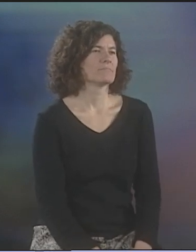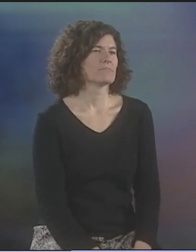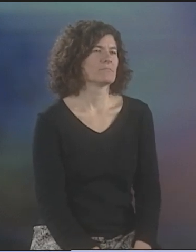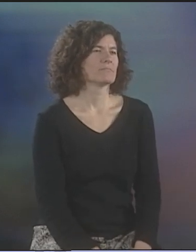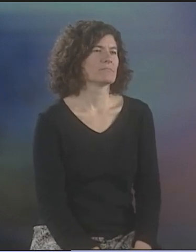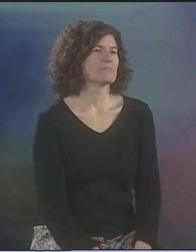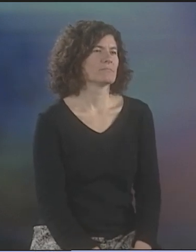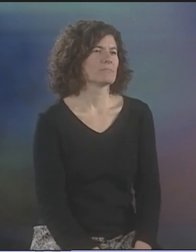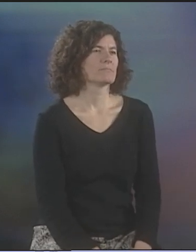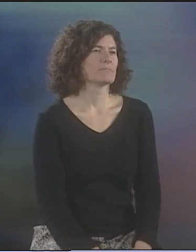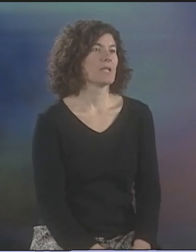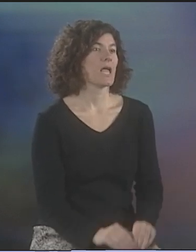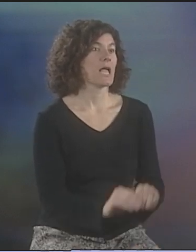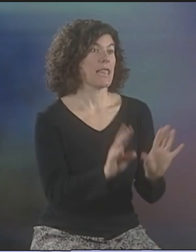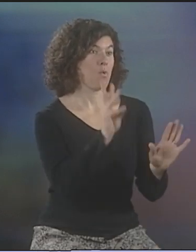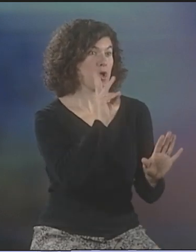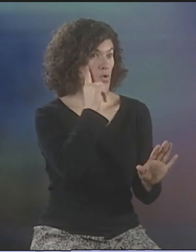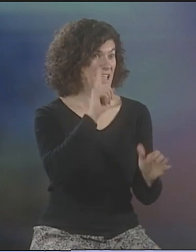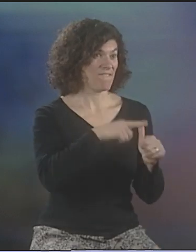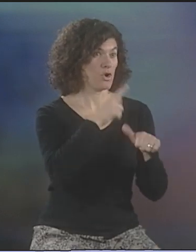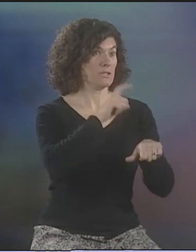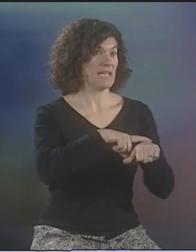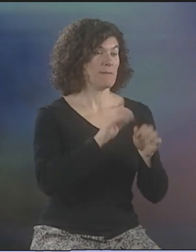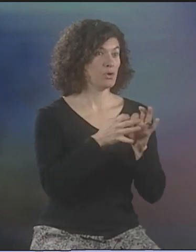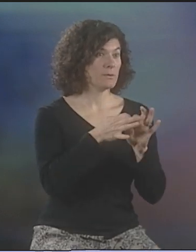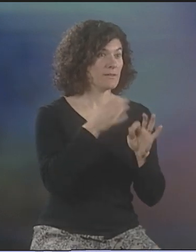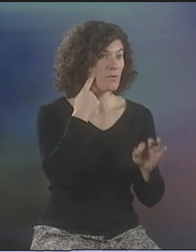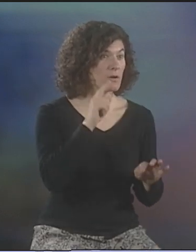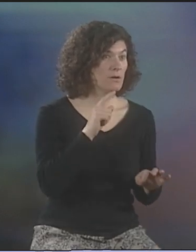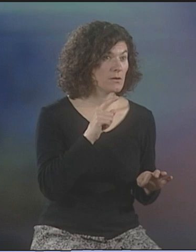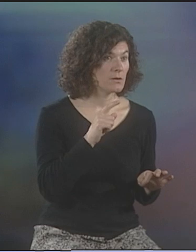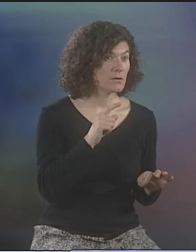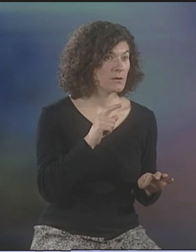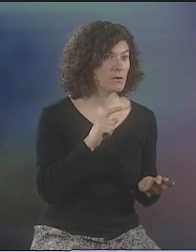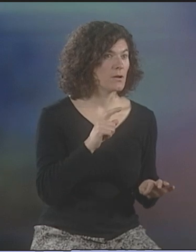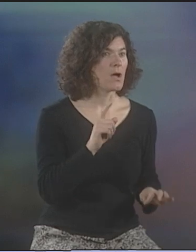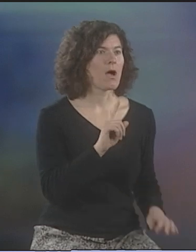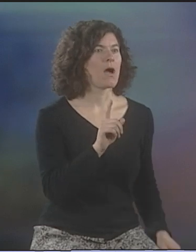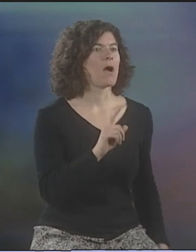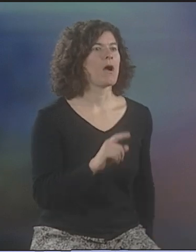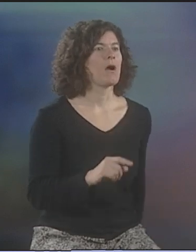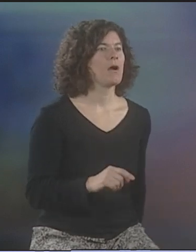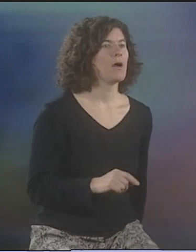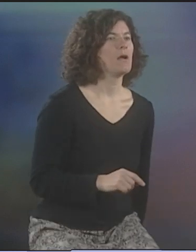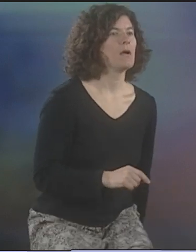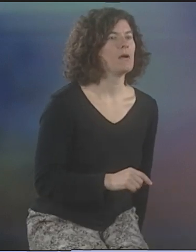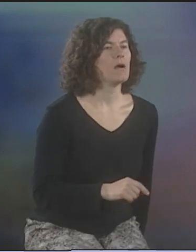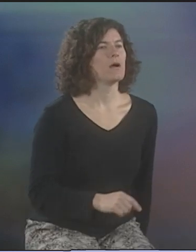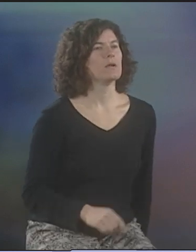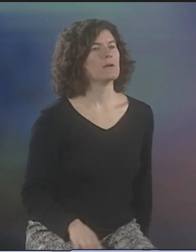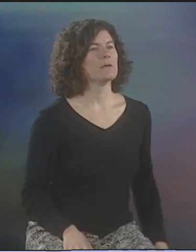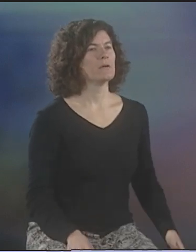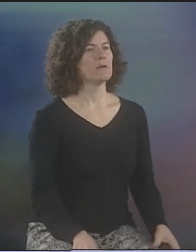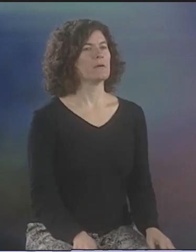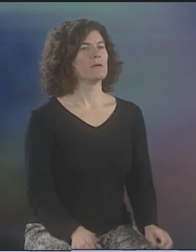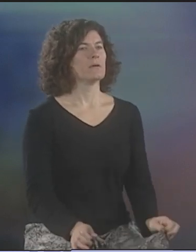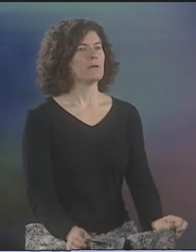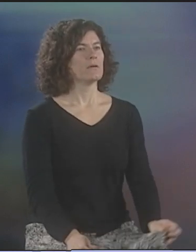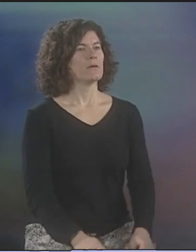AND THEN LATER MORPHED TO THE POETRY INTERPRETING FOR HER. I DON'T KNOW. CLEARWATER YOU THINK IS THE FIRST TIME THAT I INTERPRETED FOR HER?